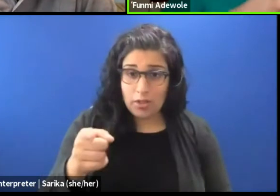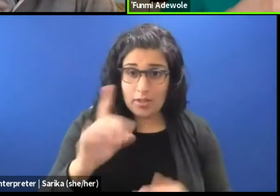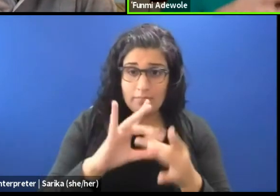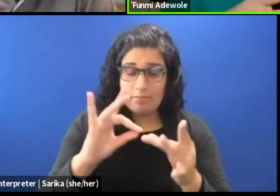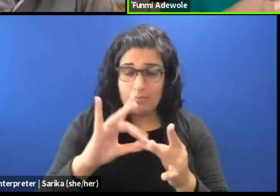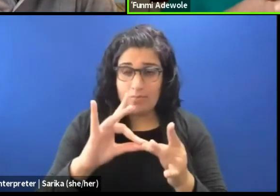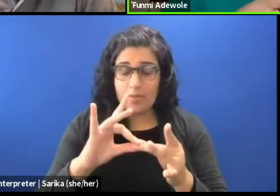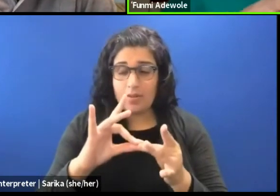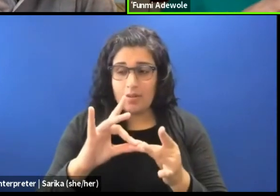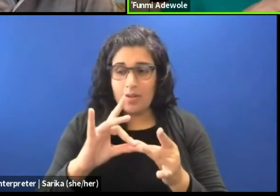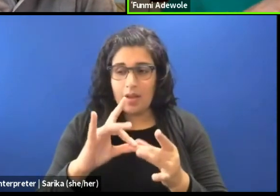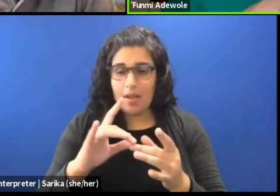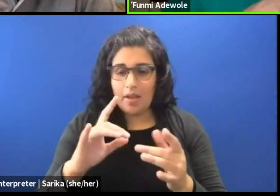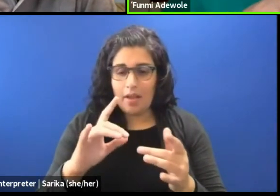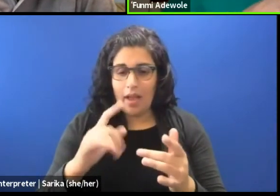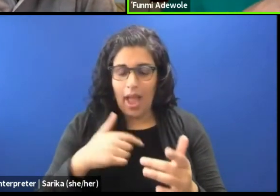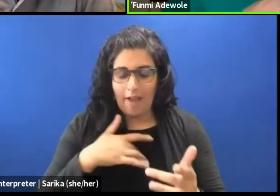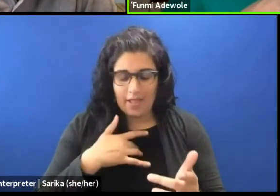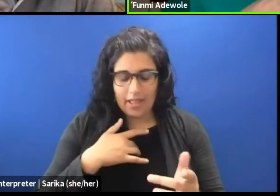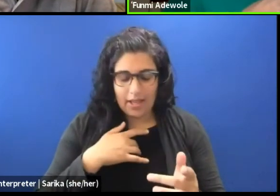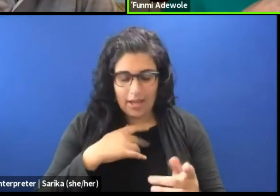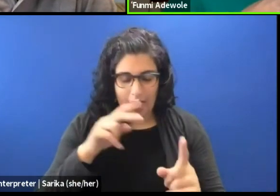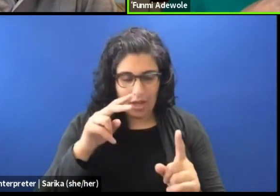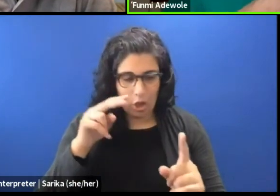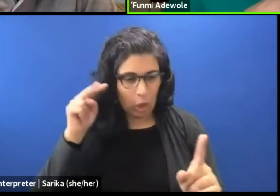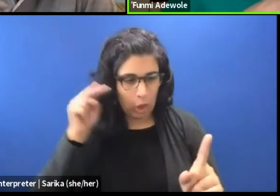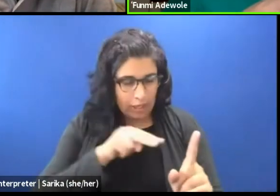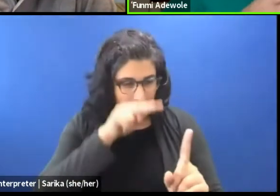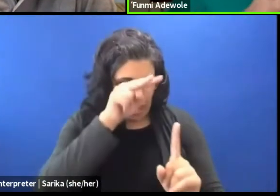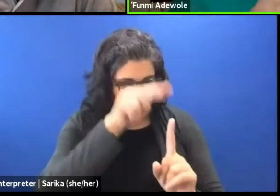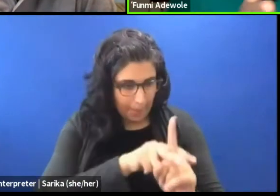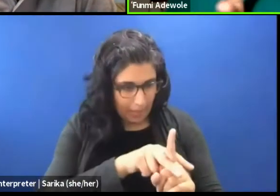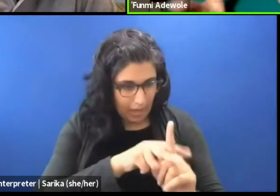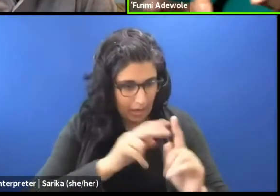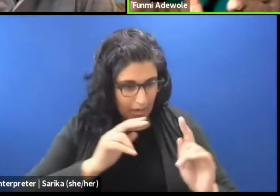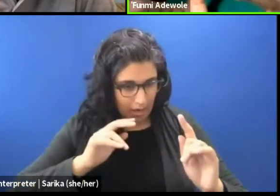at sometimes applied performance and know that yes it's possibly